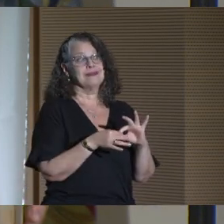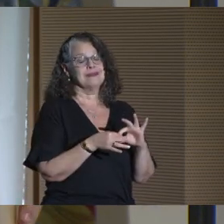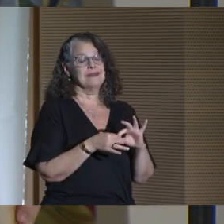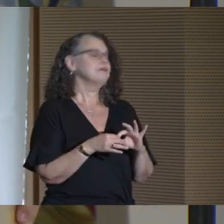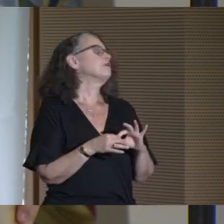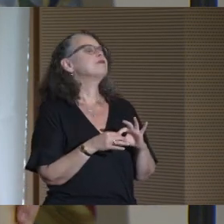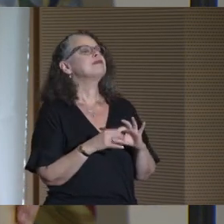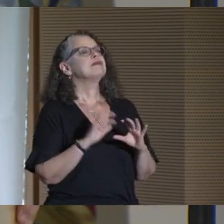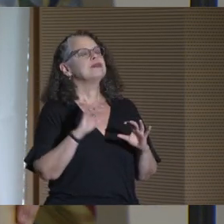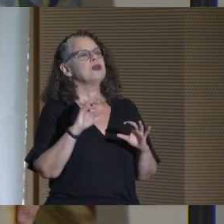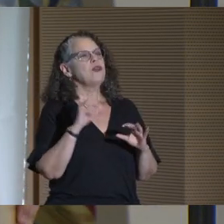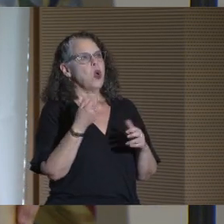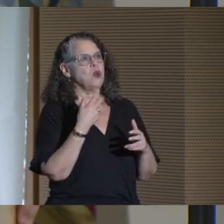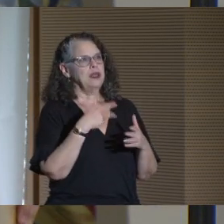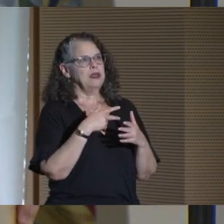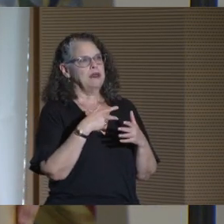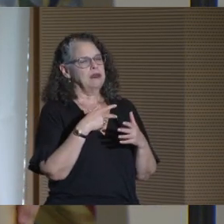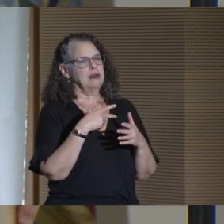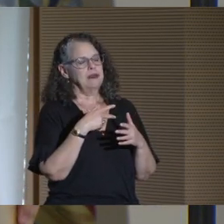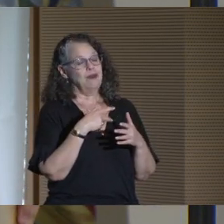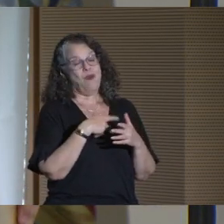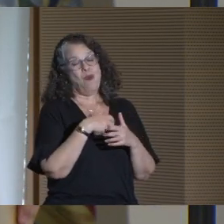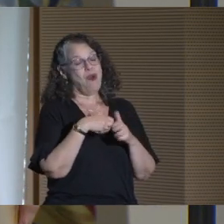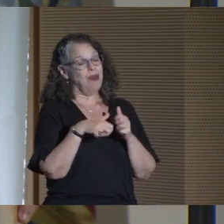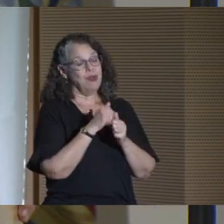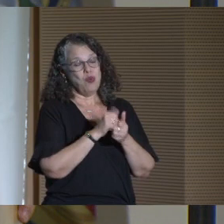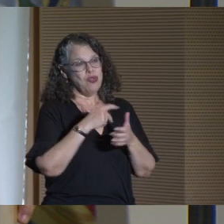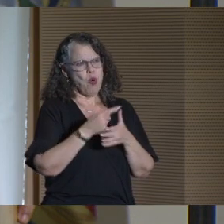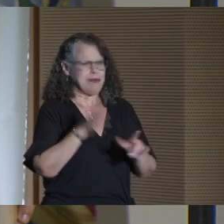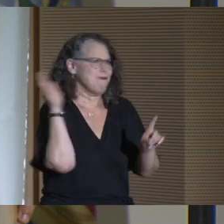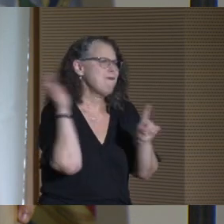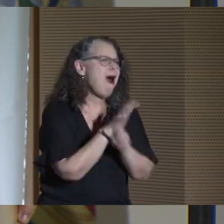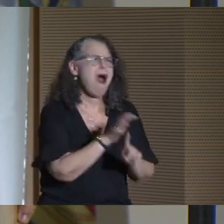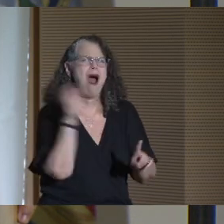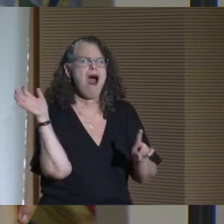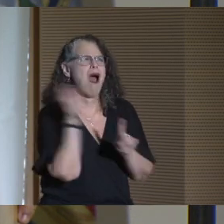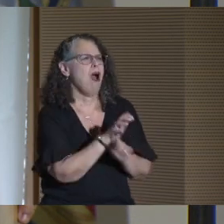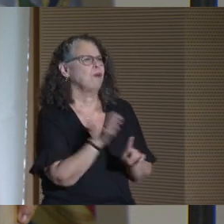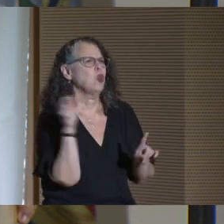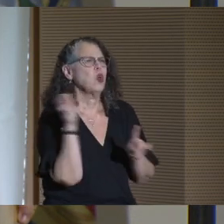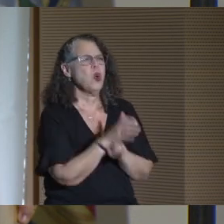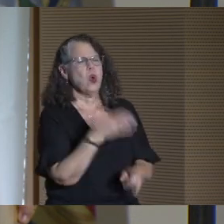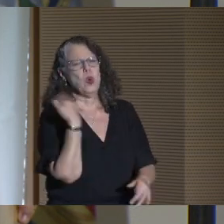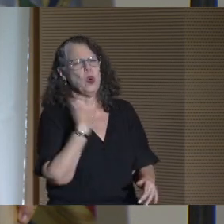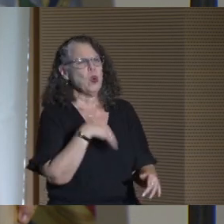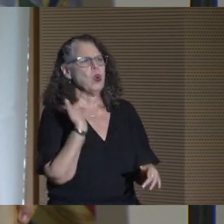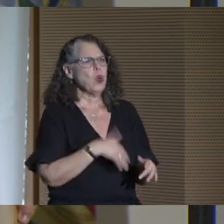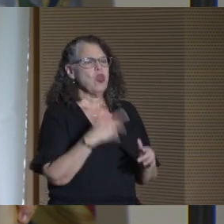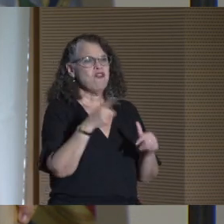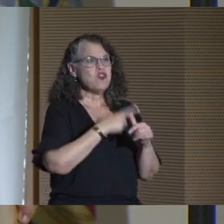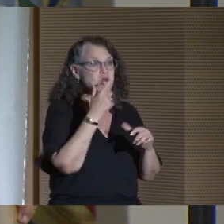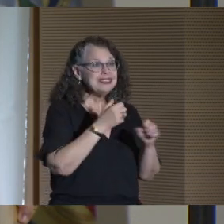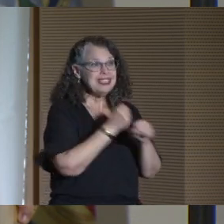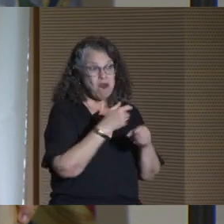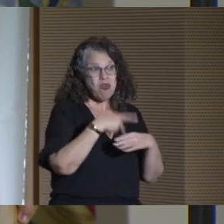Our only problem in this program is that it's too popular. The program received, in its first year,